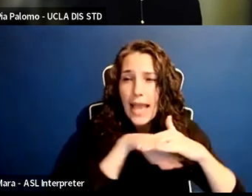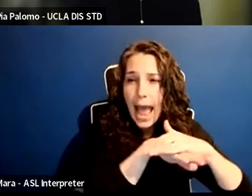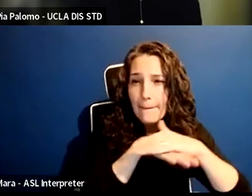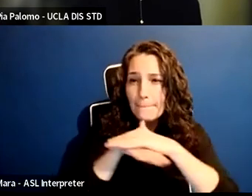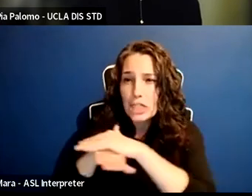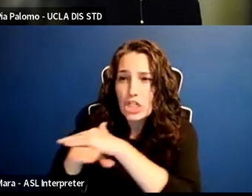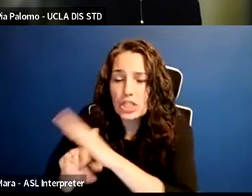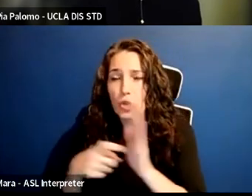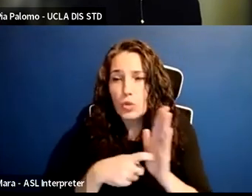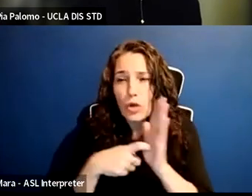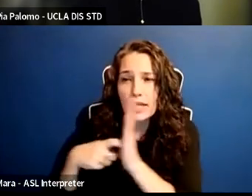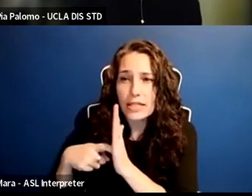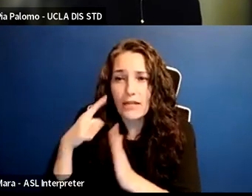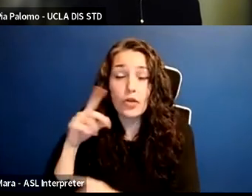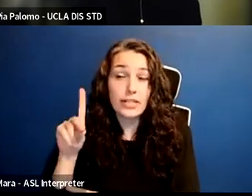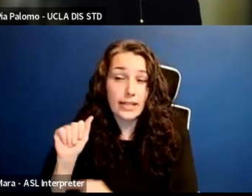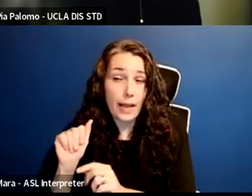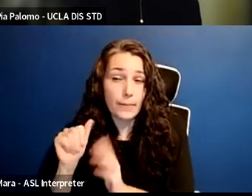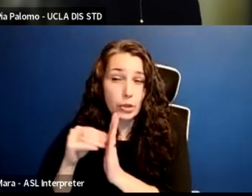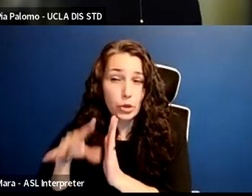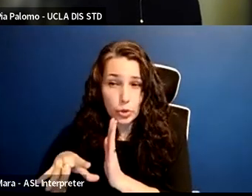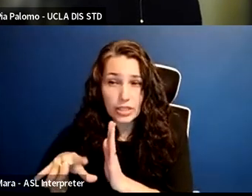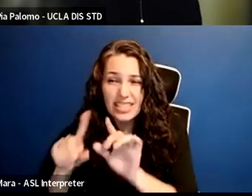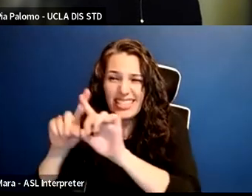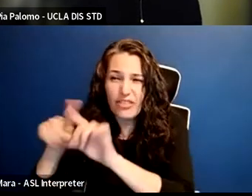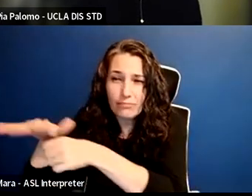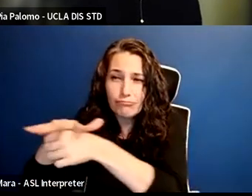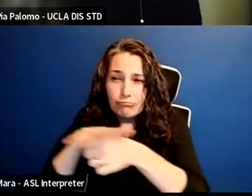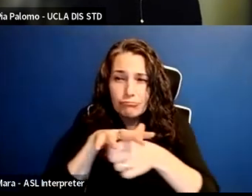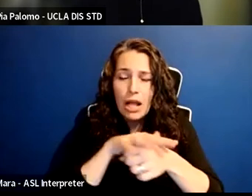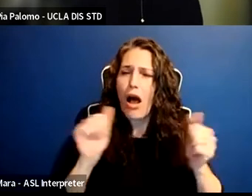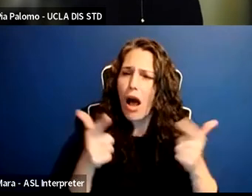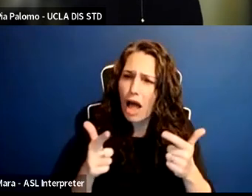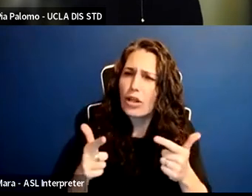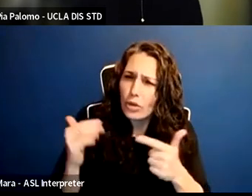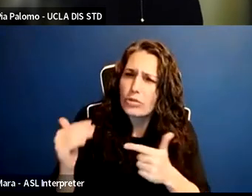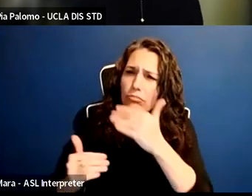for disabled students in certain areas, on and on, those are all very positive things.